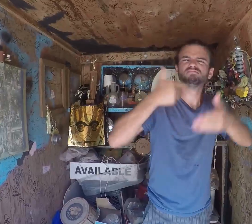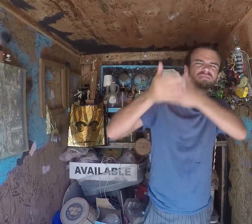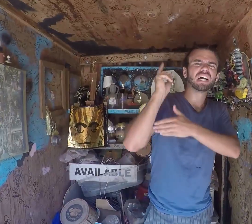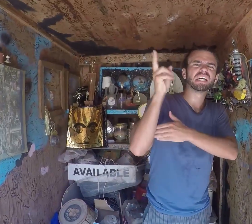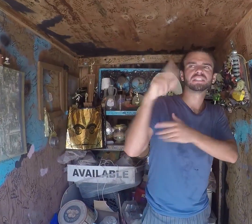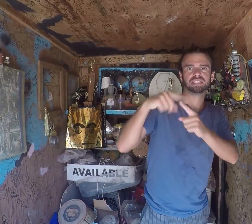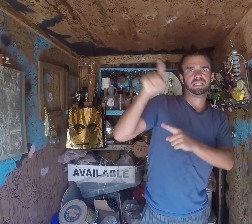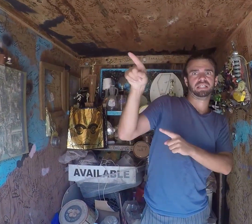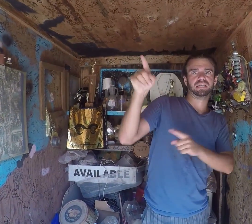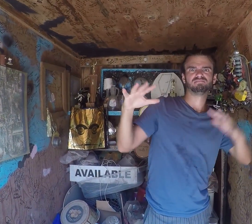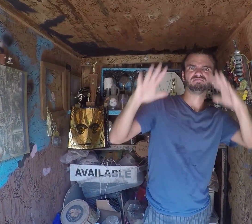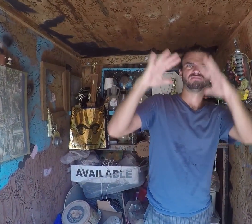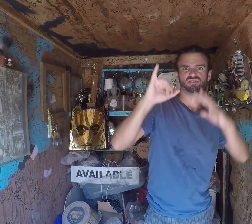Let me tell you a bit about history here.